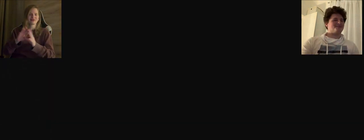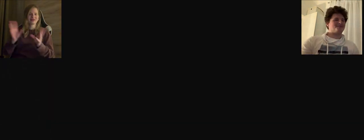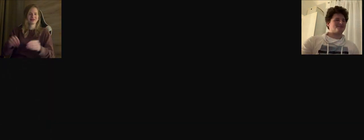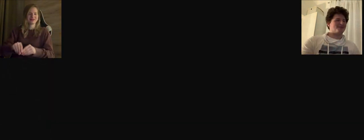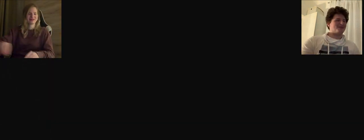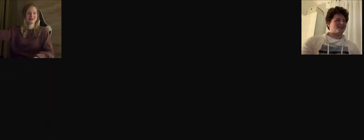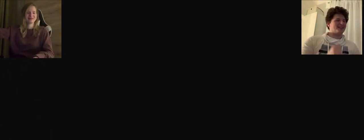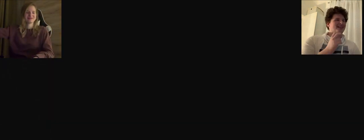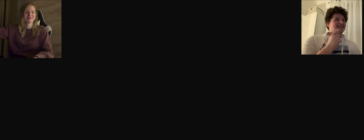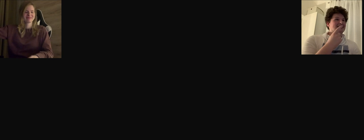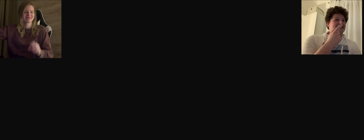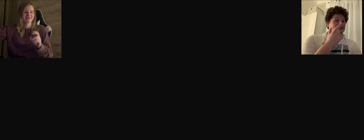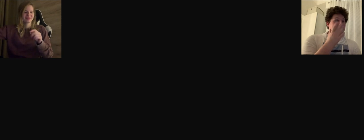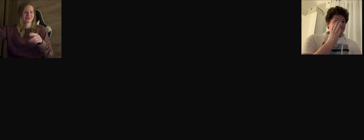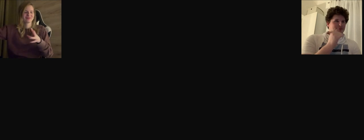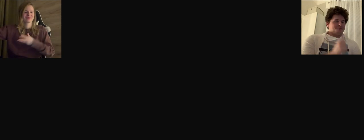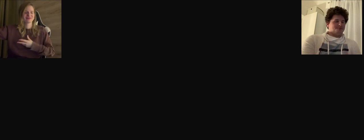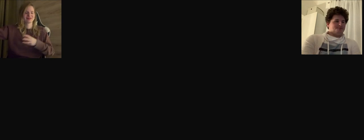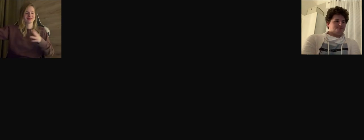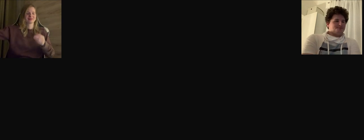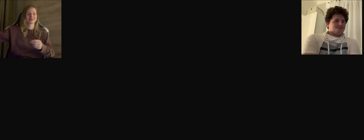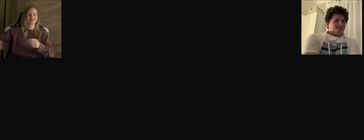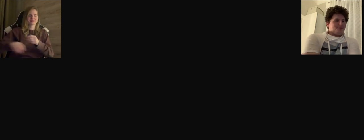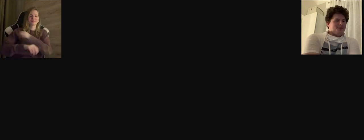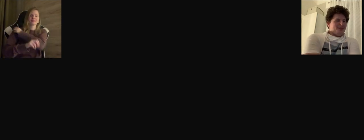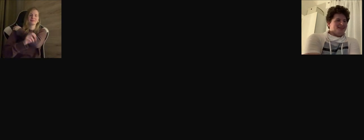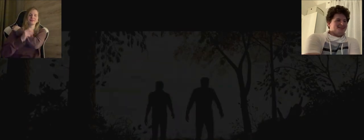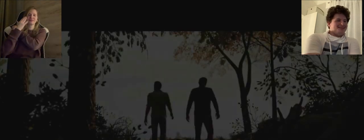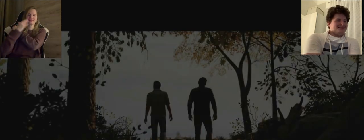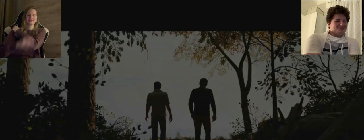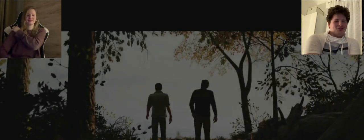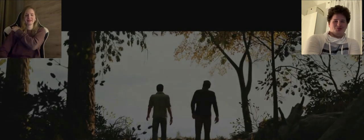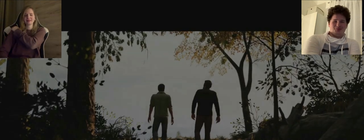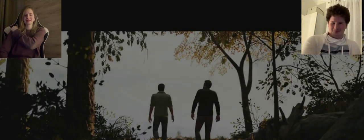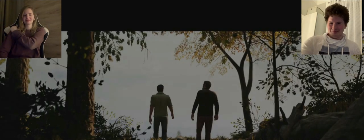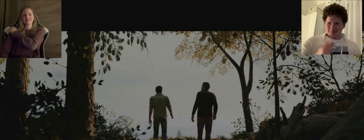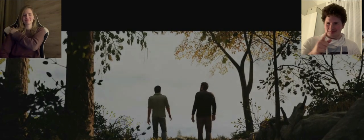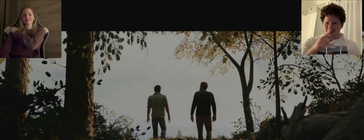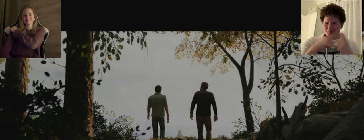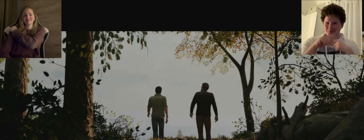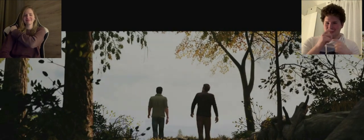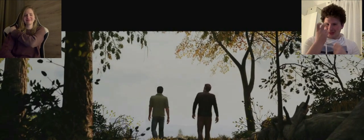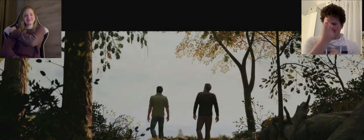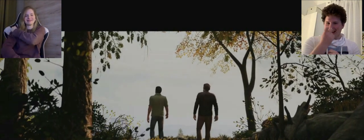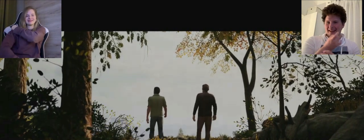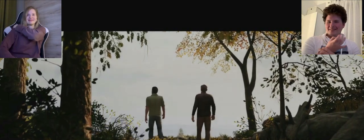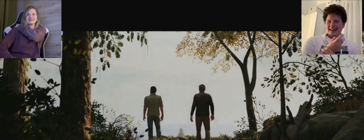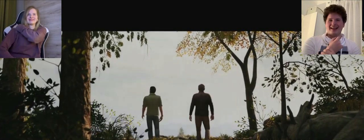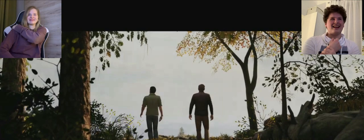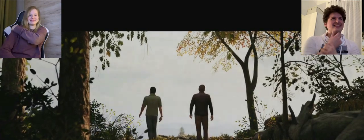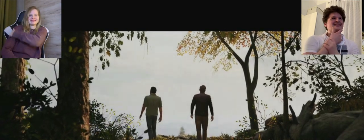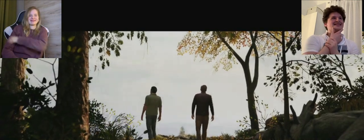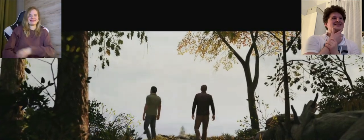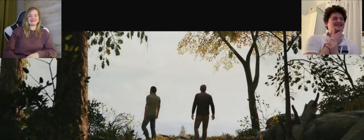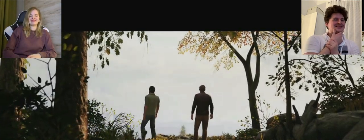A: We will turn off the games only after the cut-off ends A: Was this episode interesting?